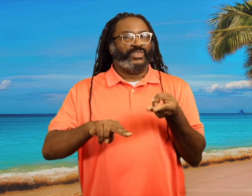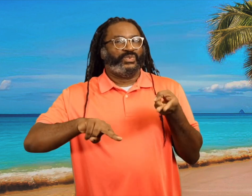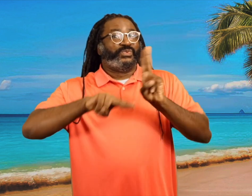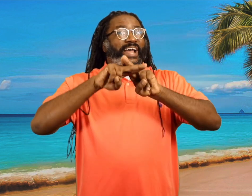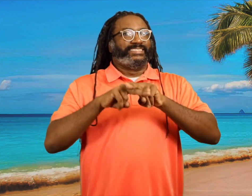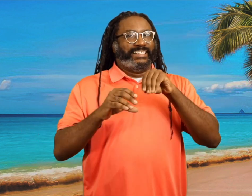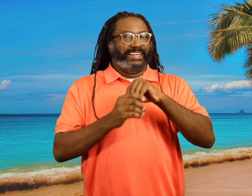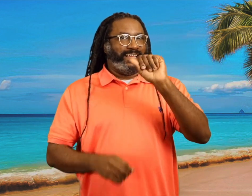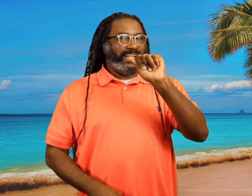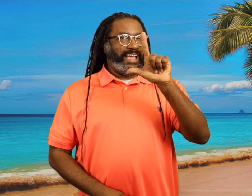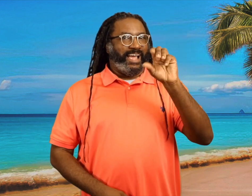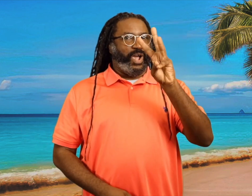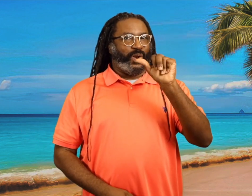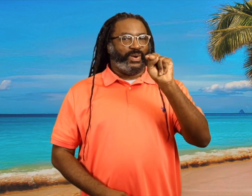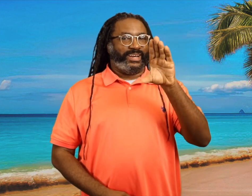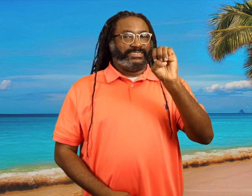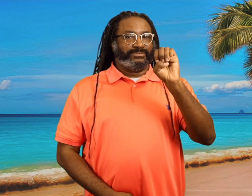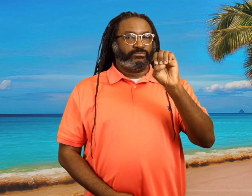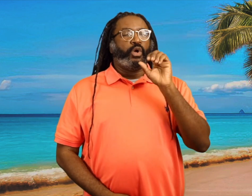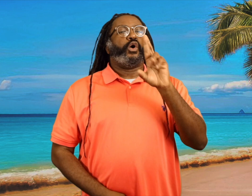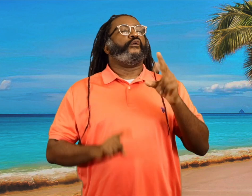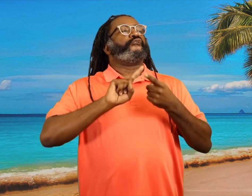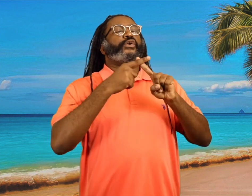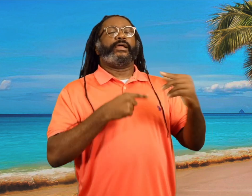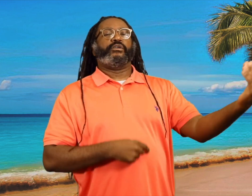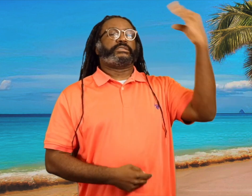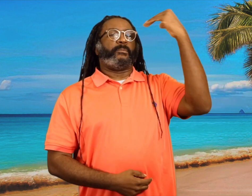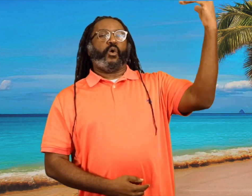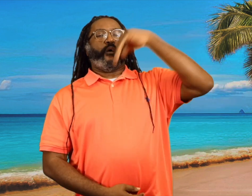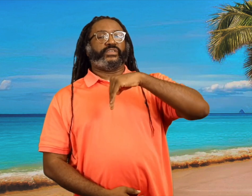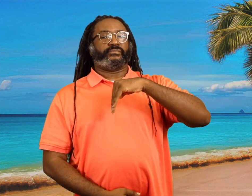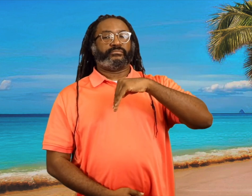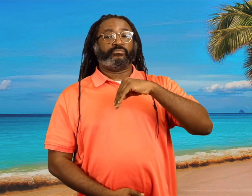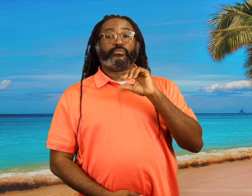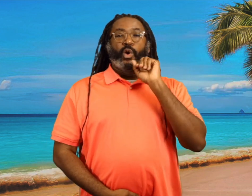to give you a raise in your allowance or let a friend sleep over